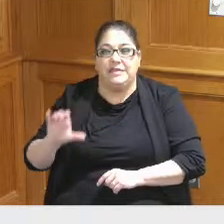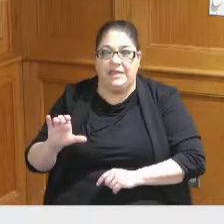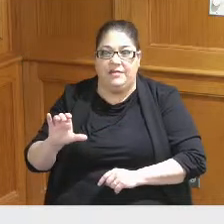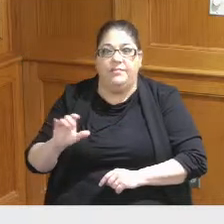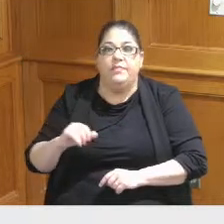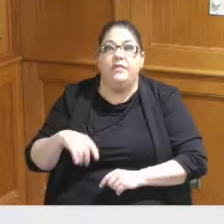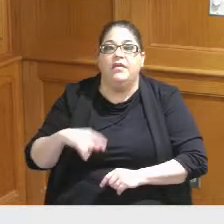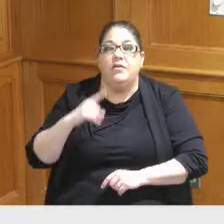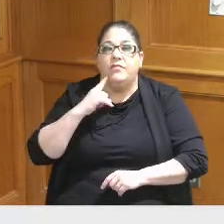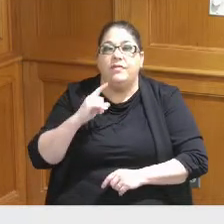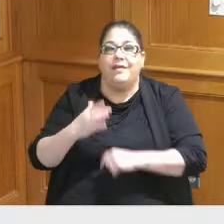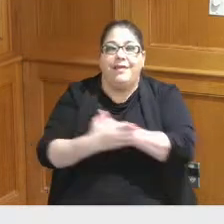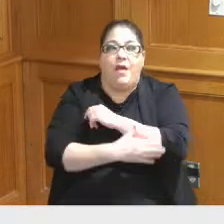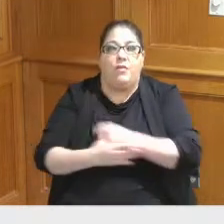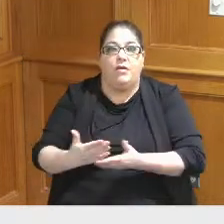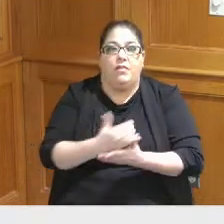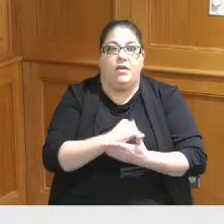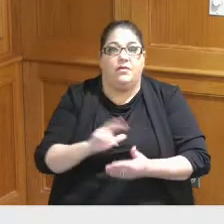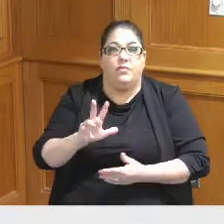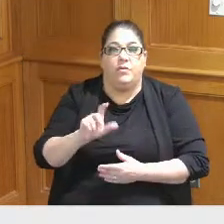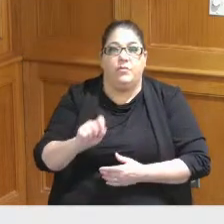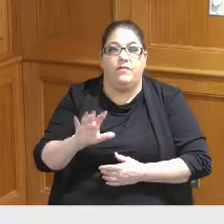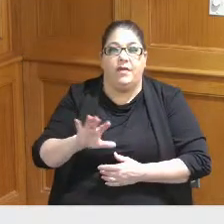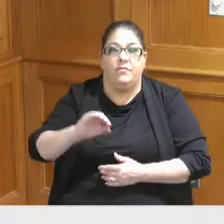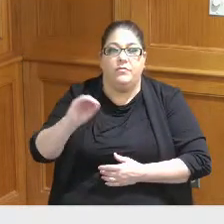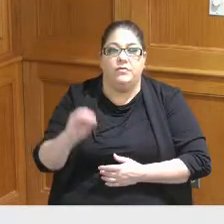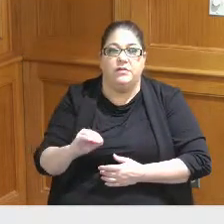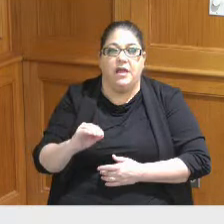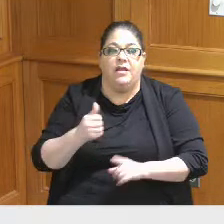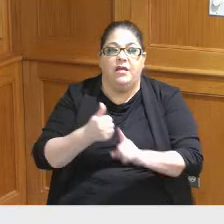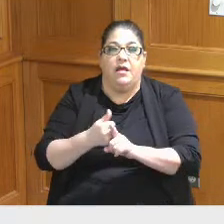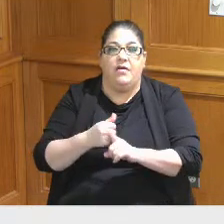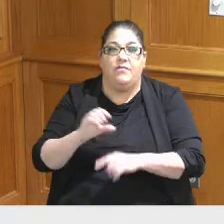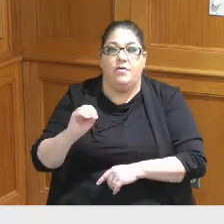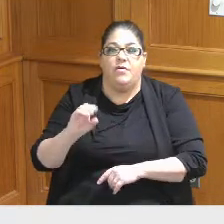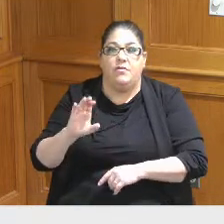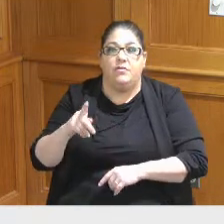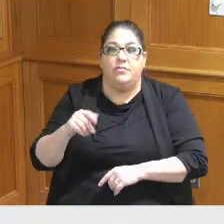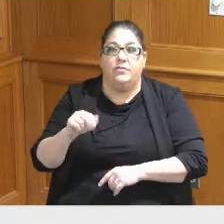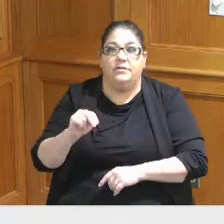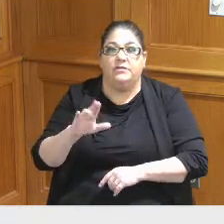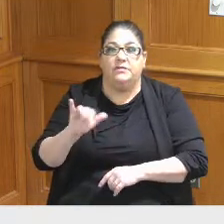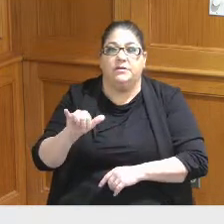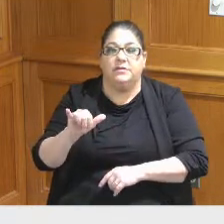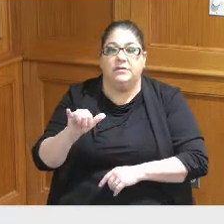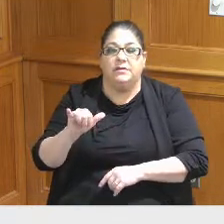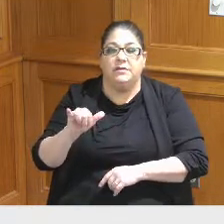three and a half percent of an occupancy tax which goes directly for The Debt Service on